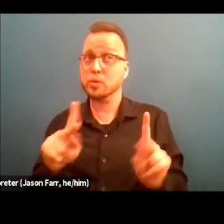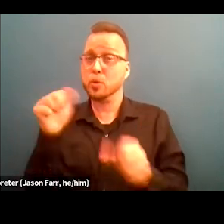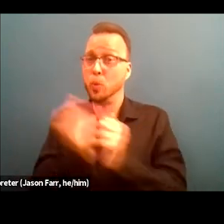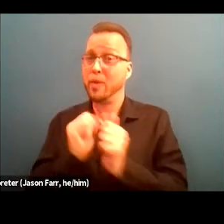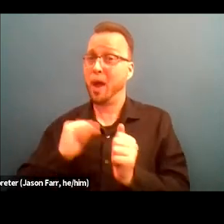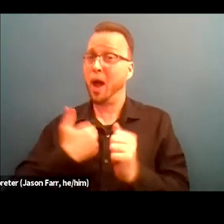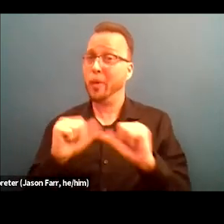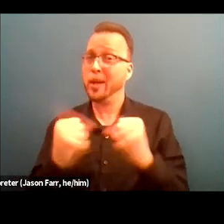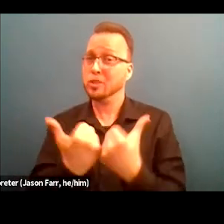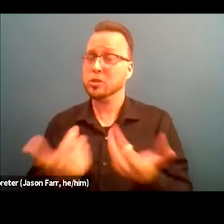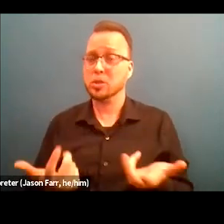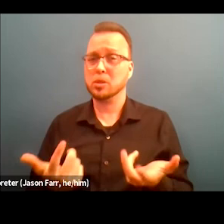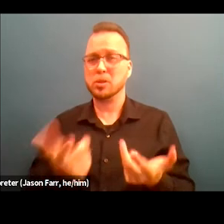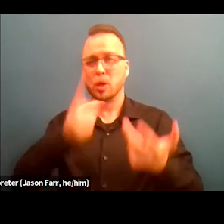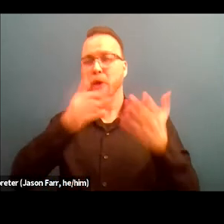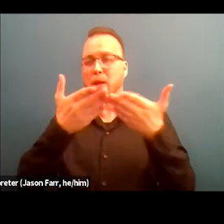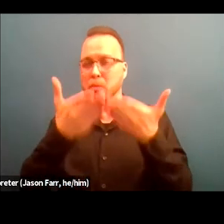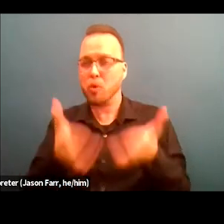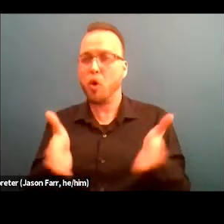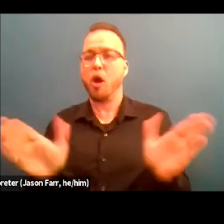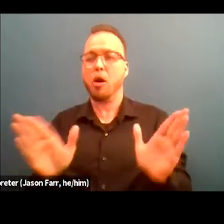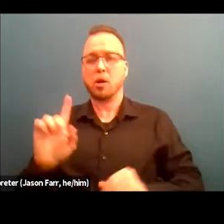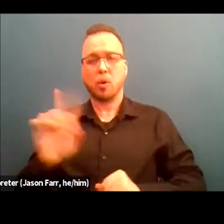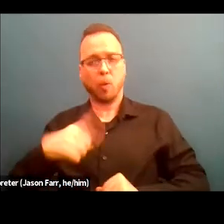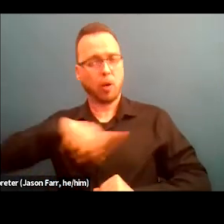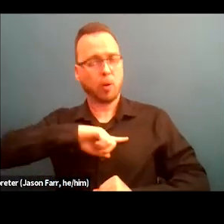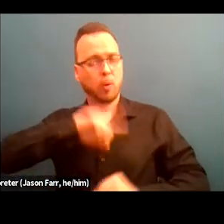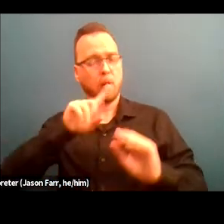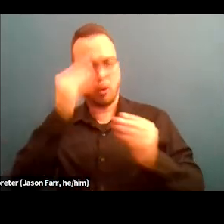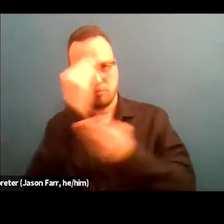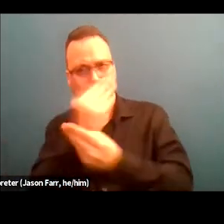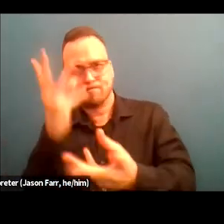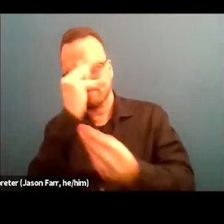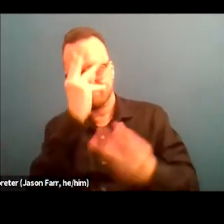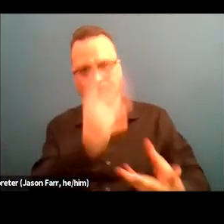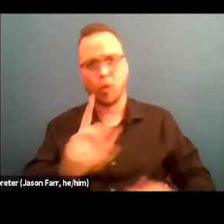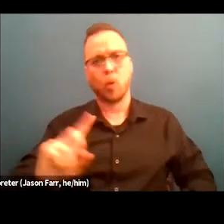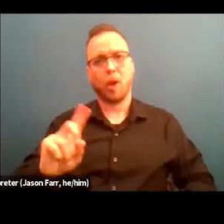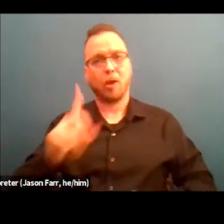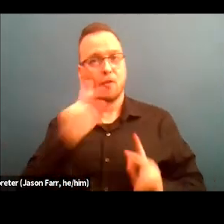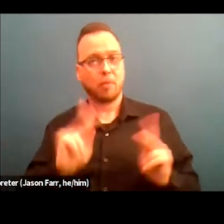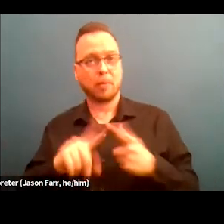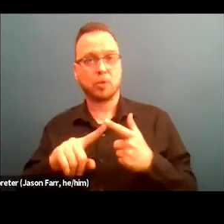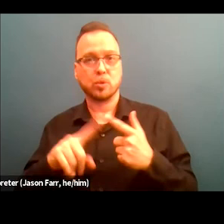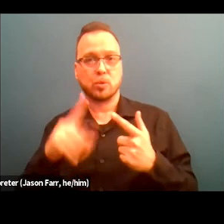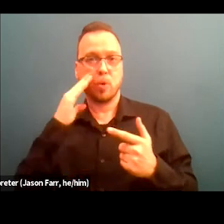So really broadening where it is that we were putting the word out for folks to be able to apply for our jobs